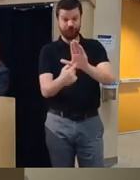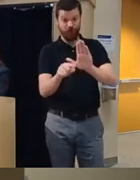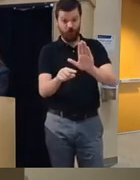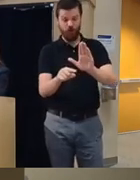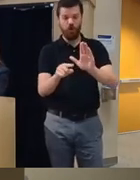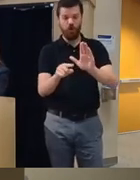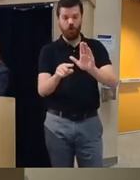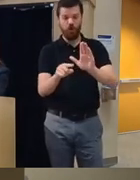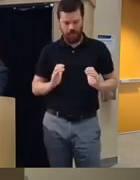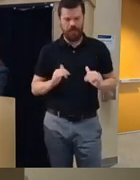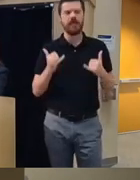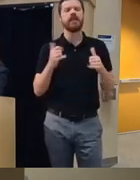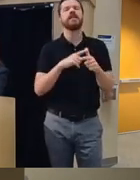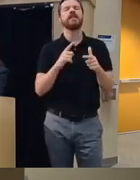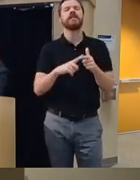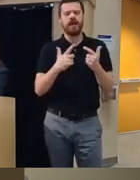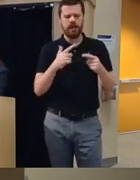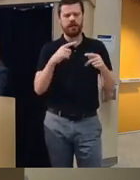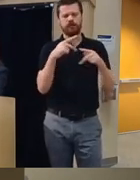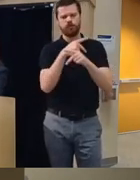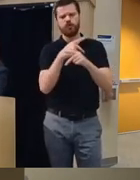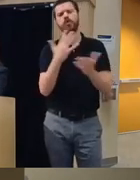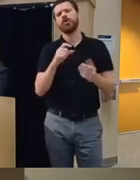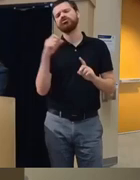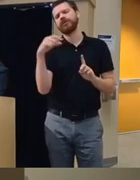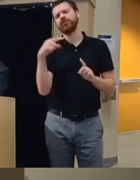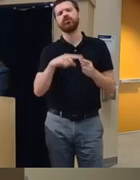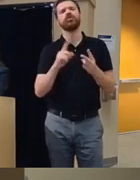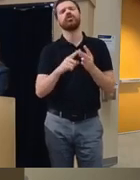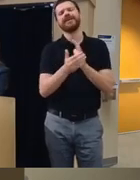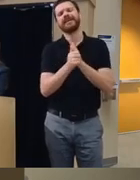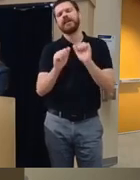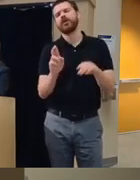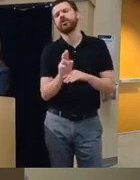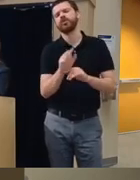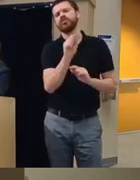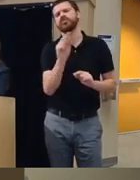clients try to rate what are triggers and what kind of skills to use so it's really more of